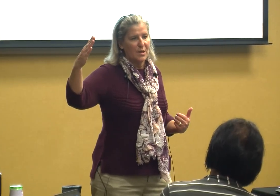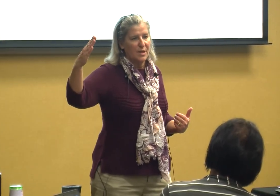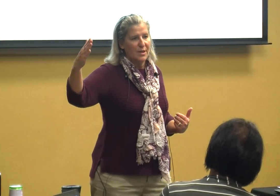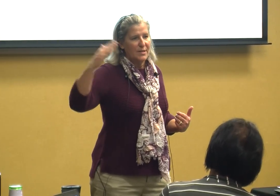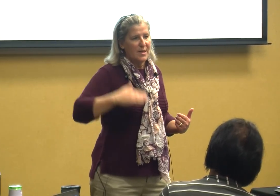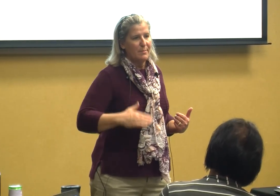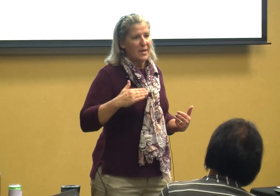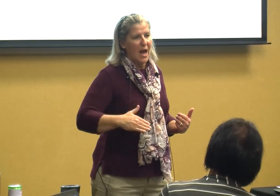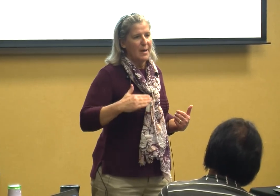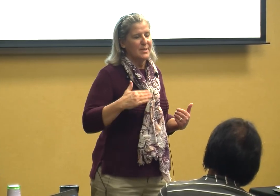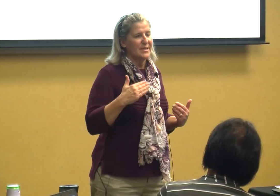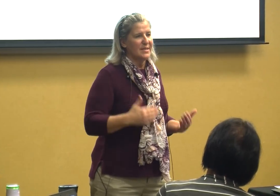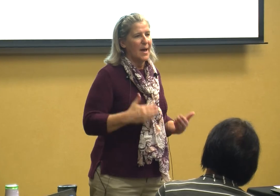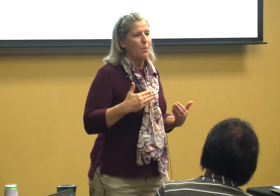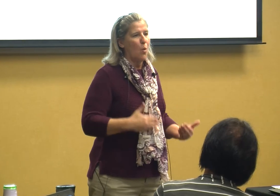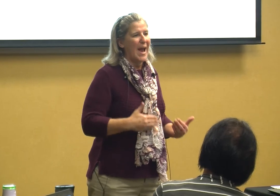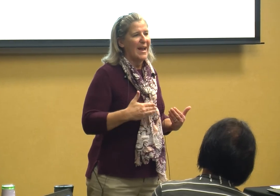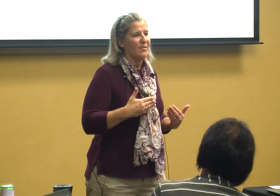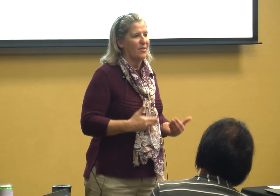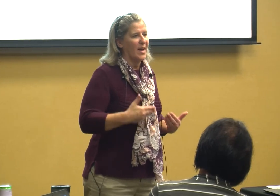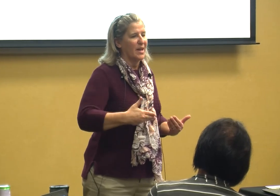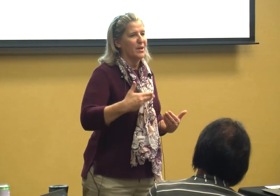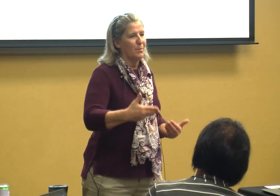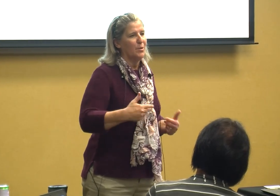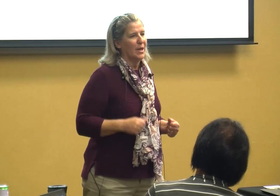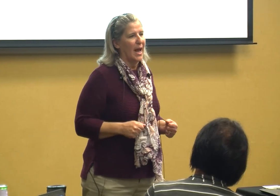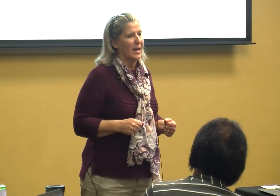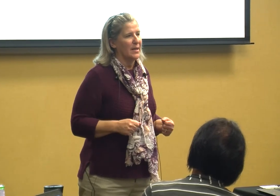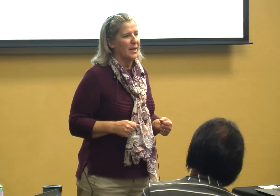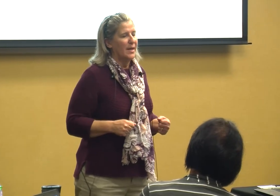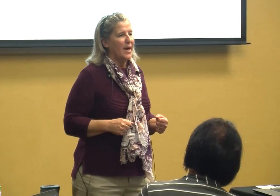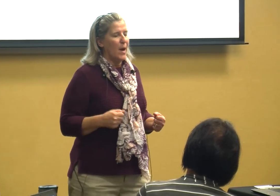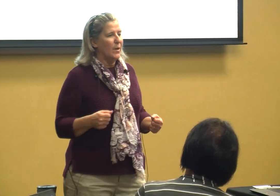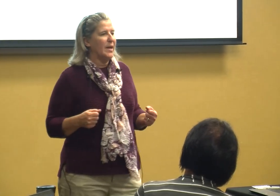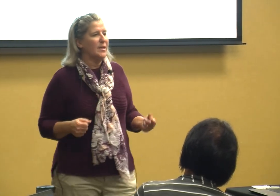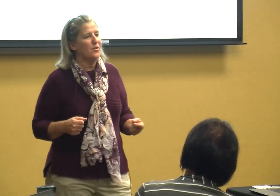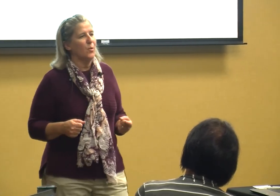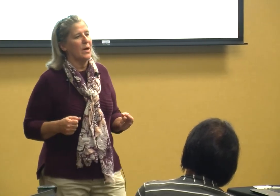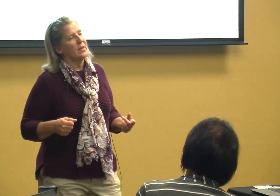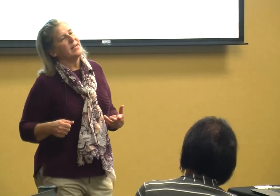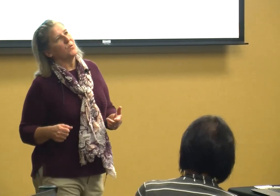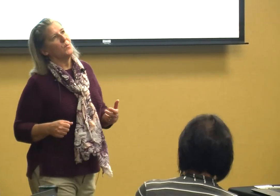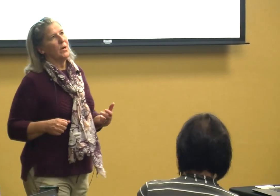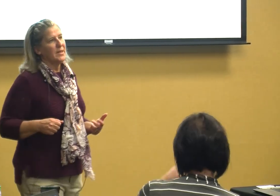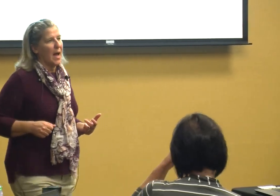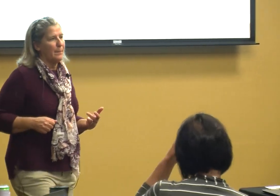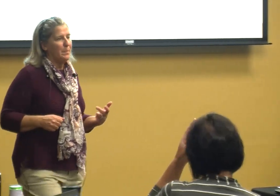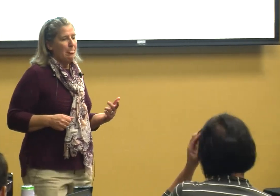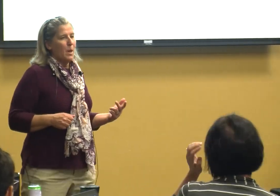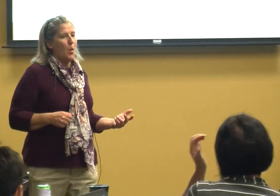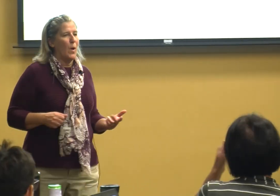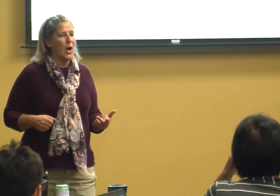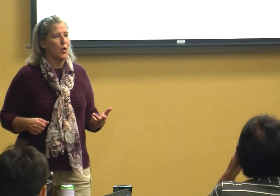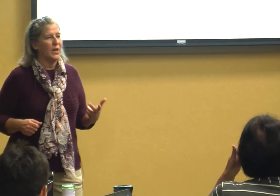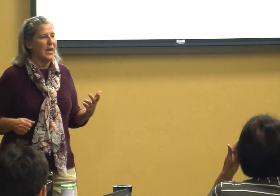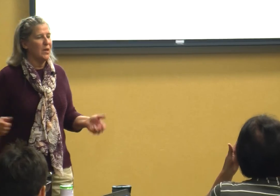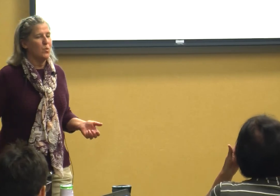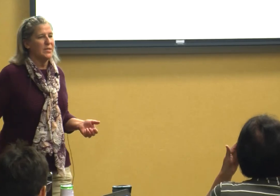sometimes it's some way that they can communicate I went into a classroom one time where the kid was